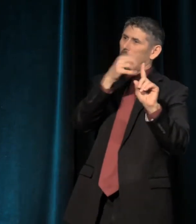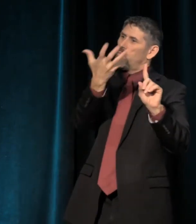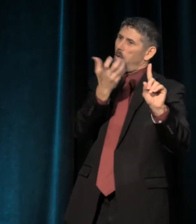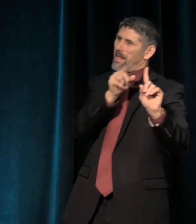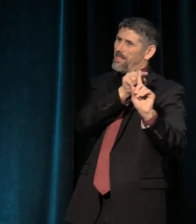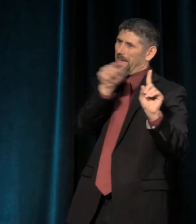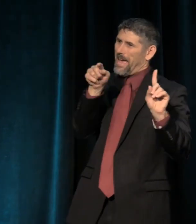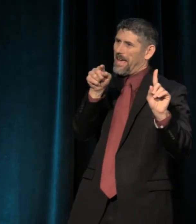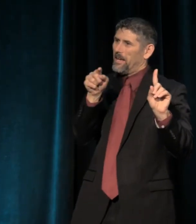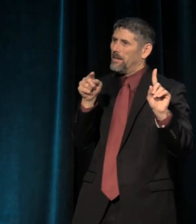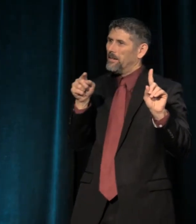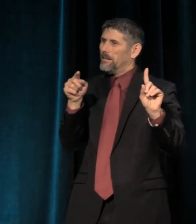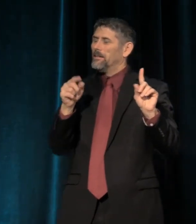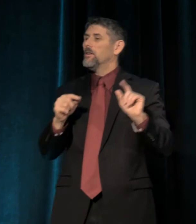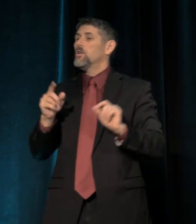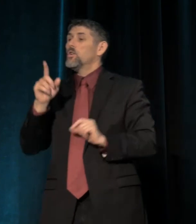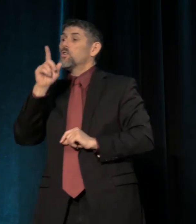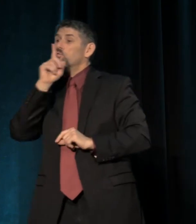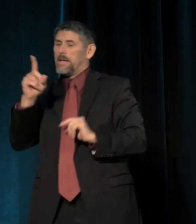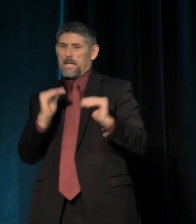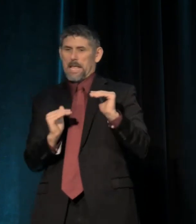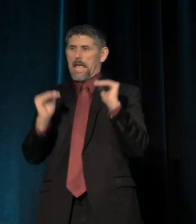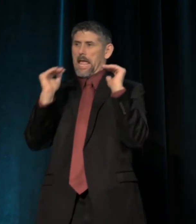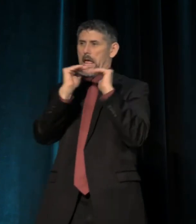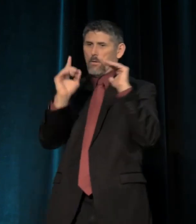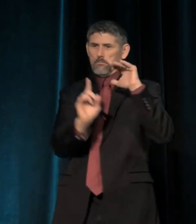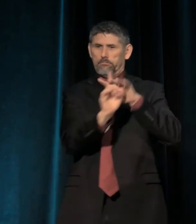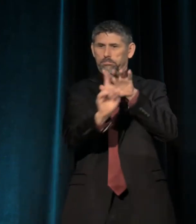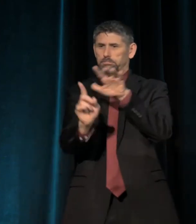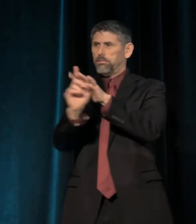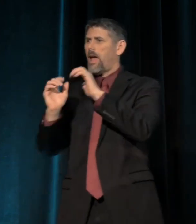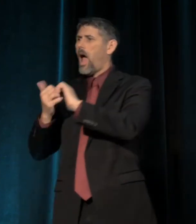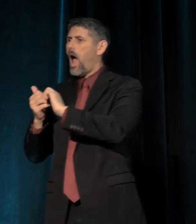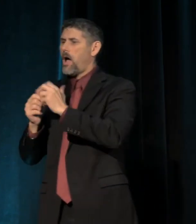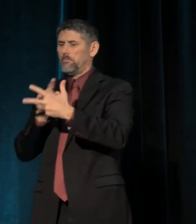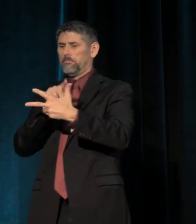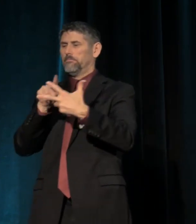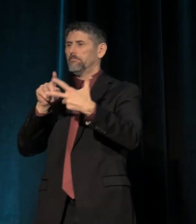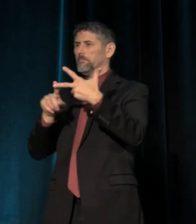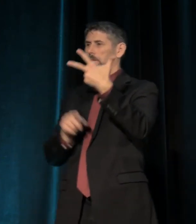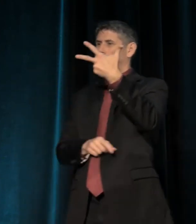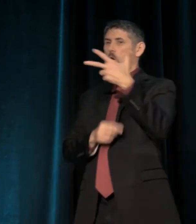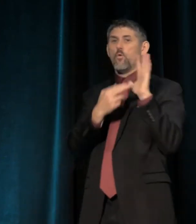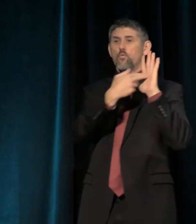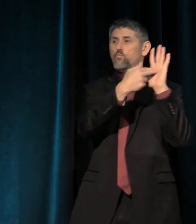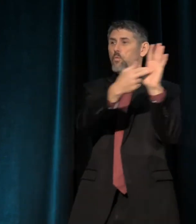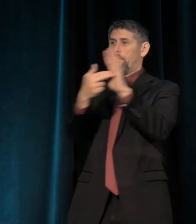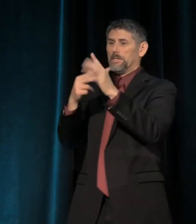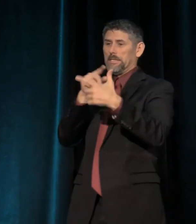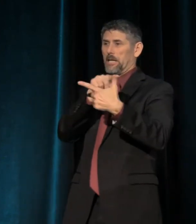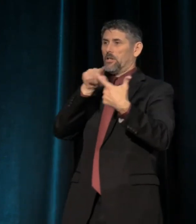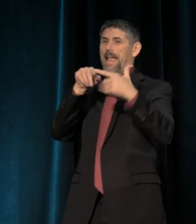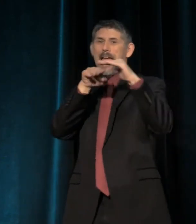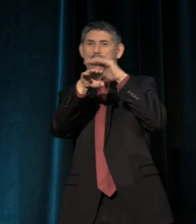And equity, real equity, shows up in three kinds of ways. Representation, Access, and Power.